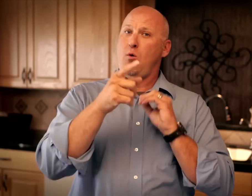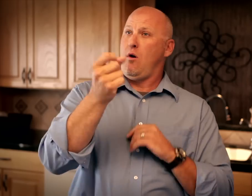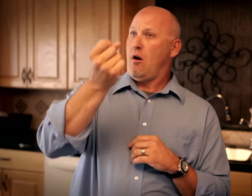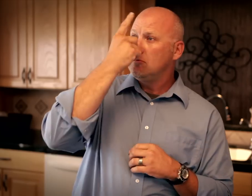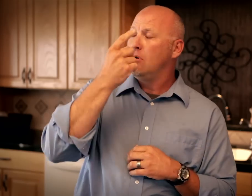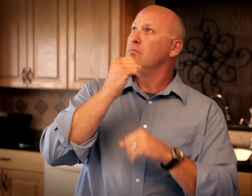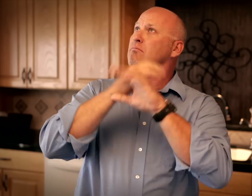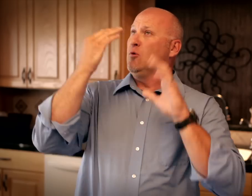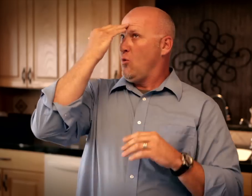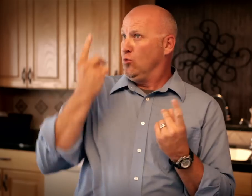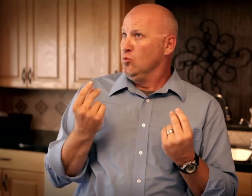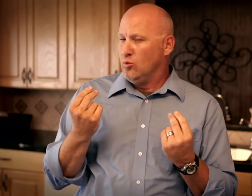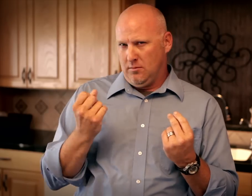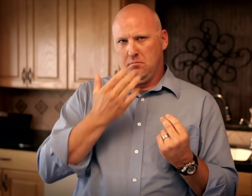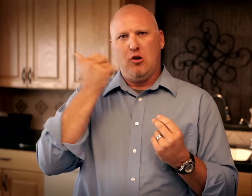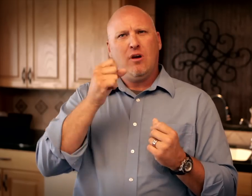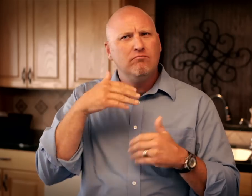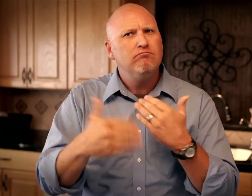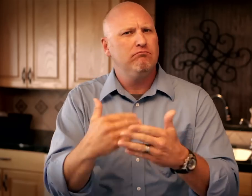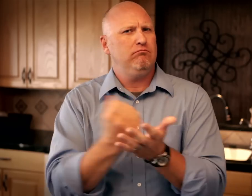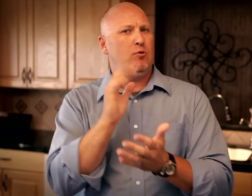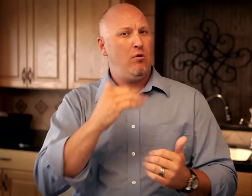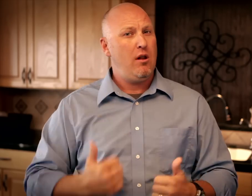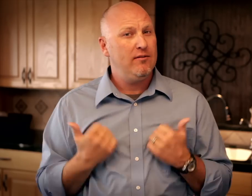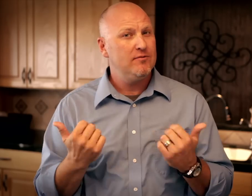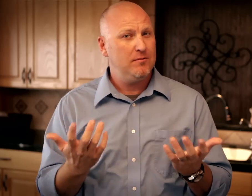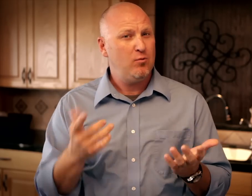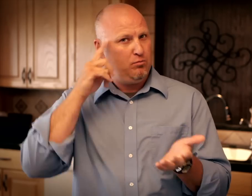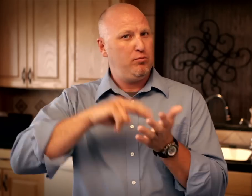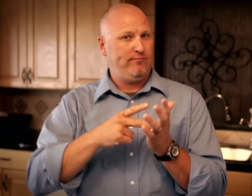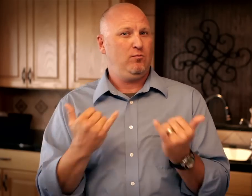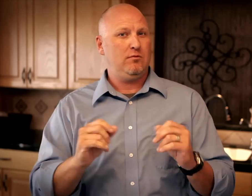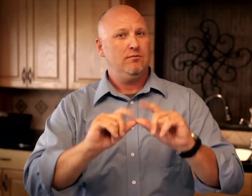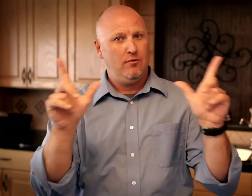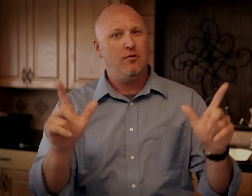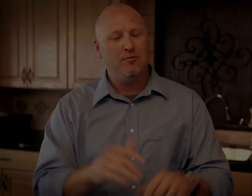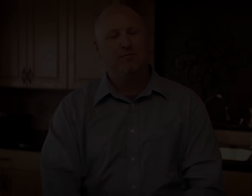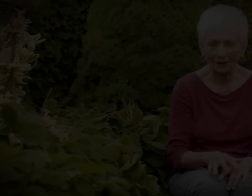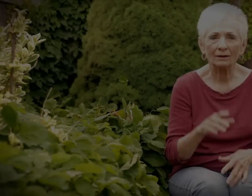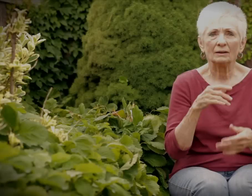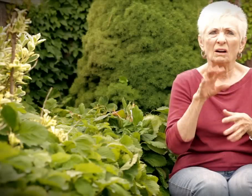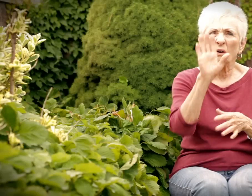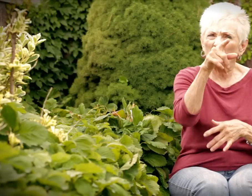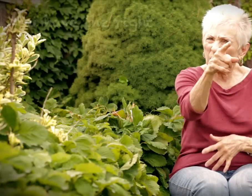The more you understand your rights, knowing what you can do, the better you will able to progress in life. That's the purpose of today's VLOG.